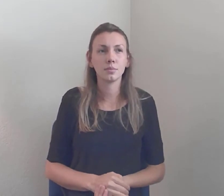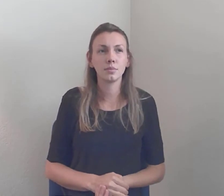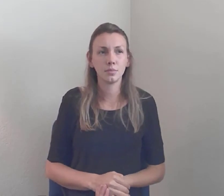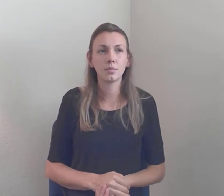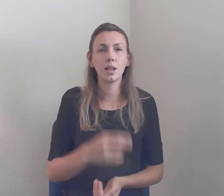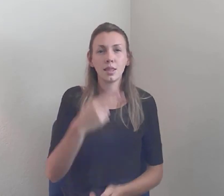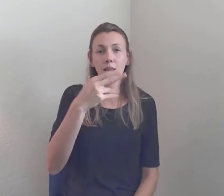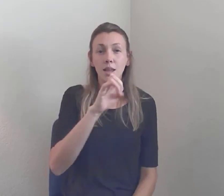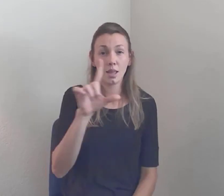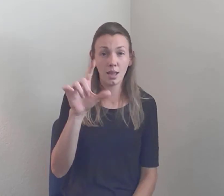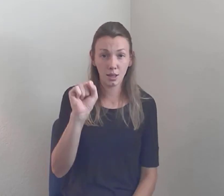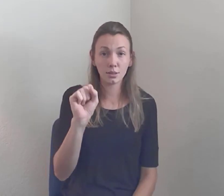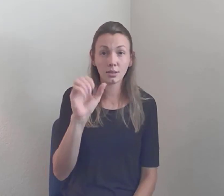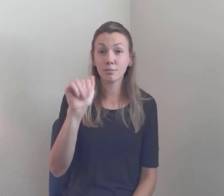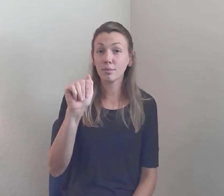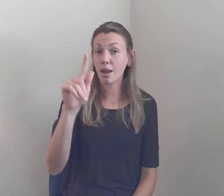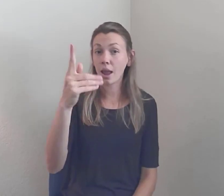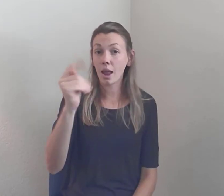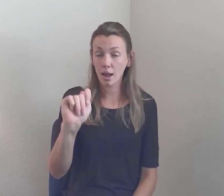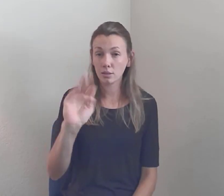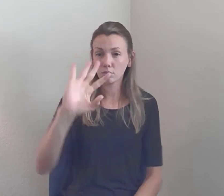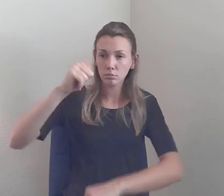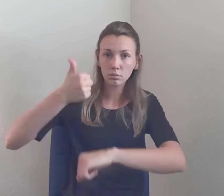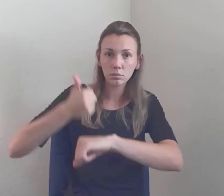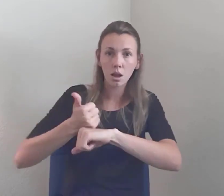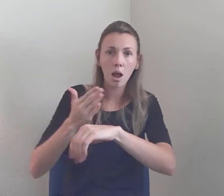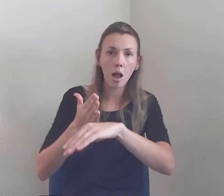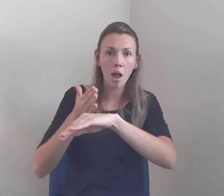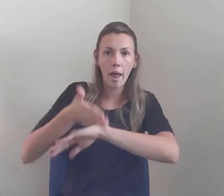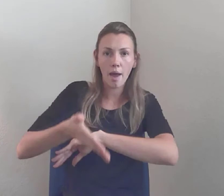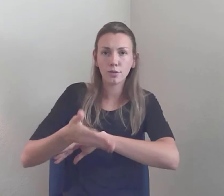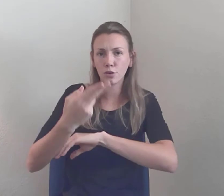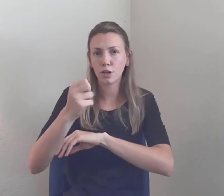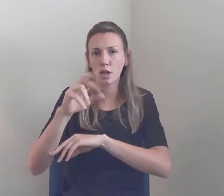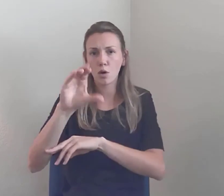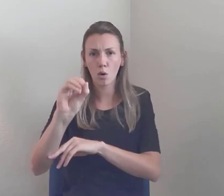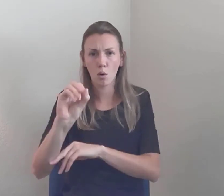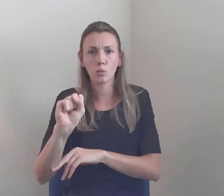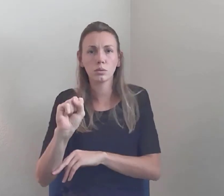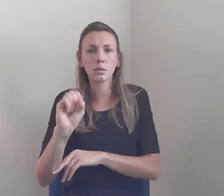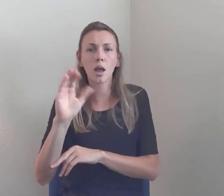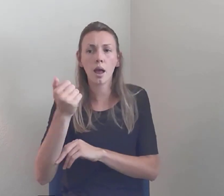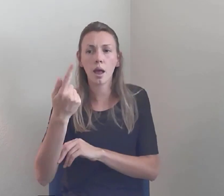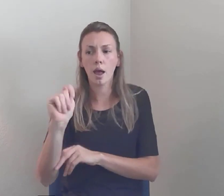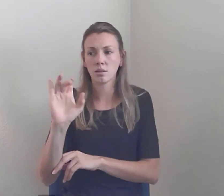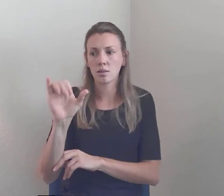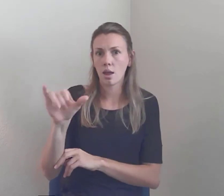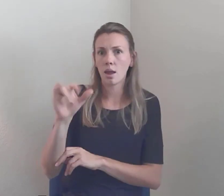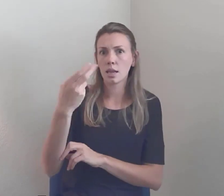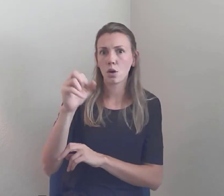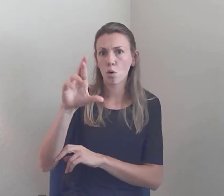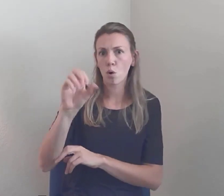HEROES Act... Yeah, that needed a lot more, and it needed a lot more weight to it, need a lot more support of the disability community